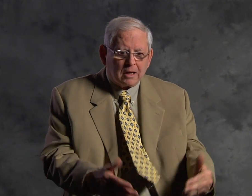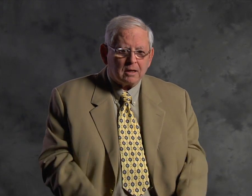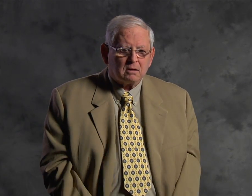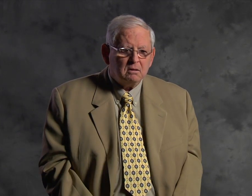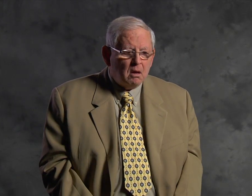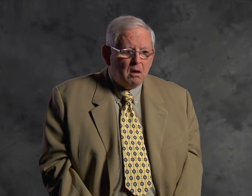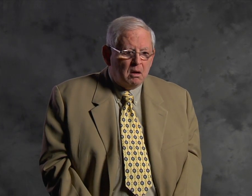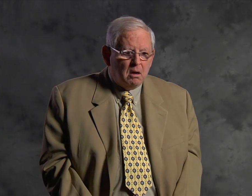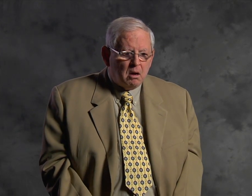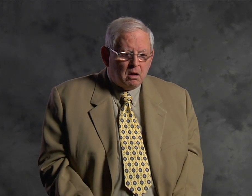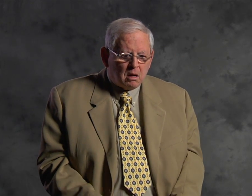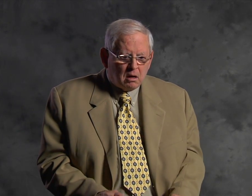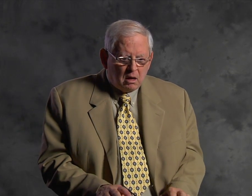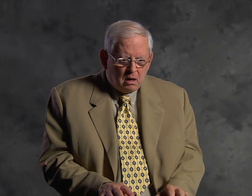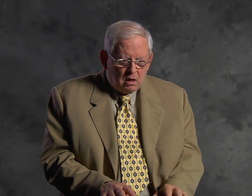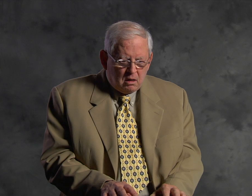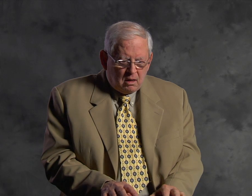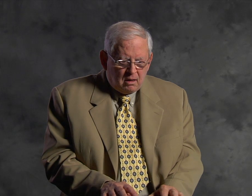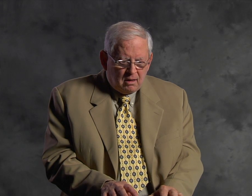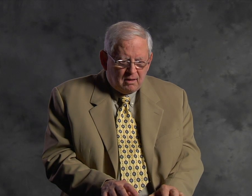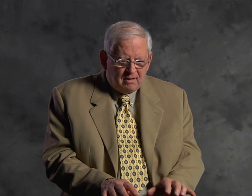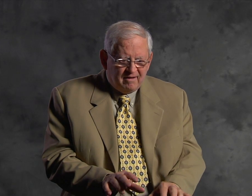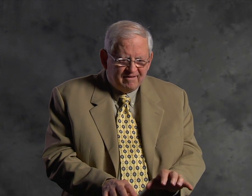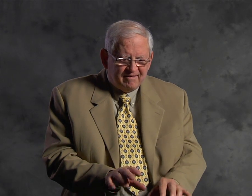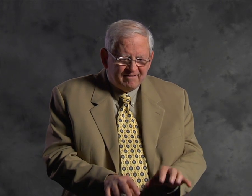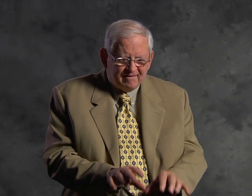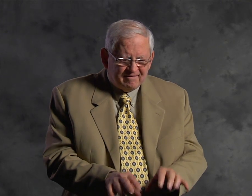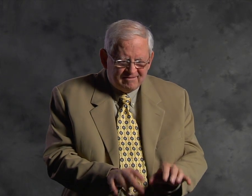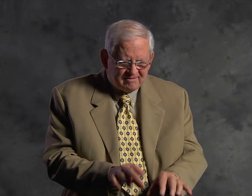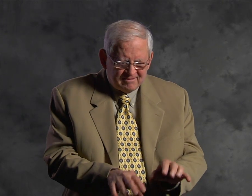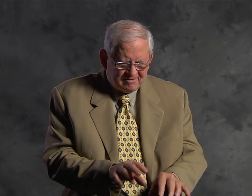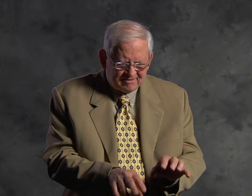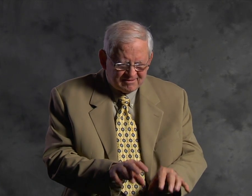Hello, go ahead! It was an exciting moment.